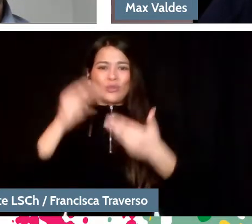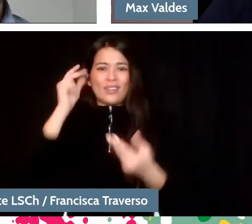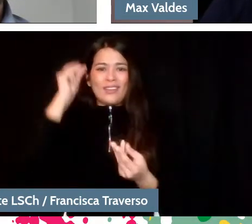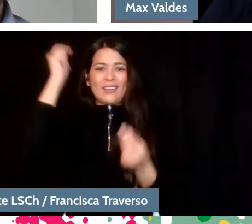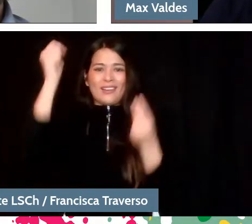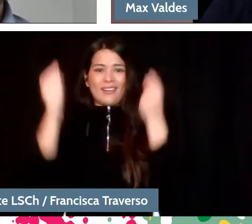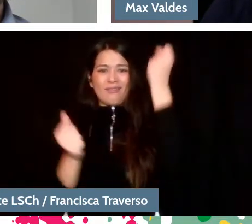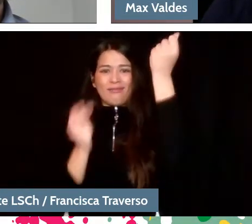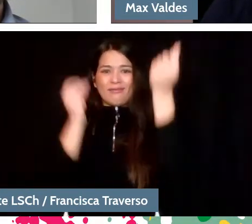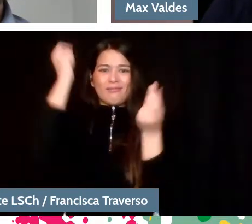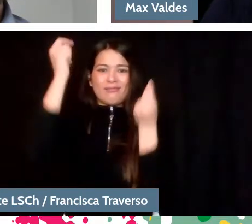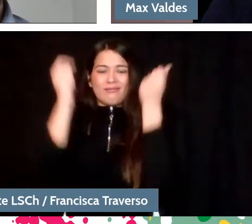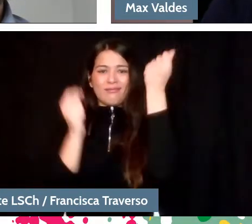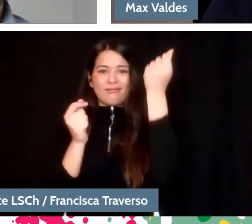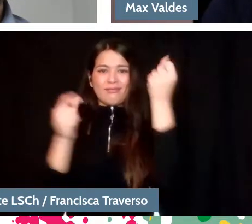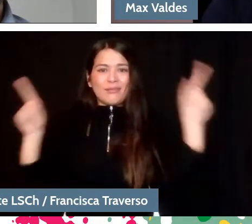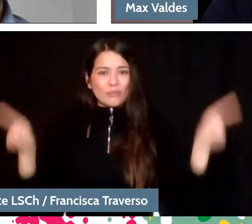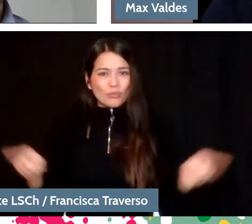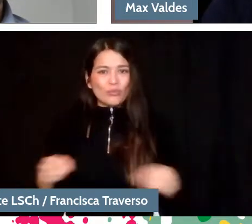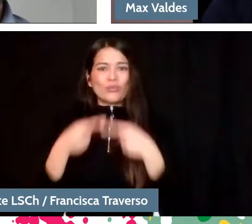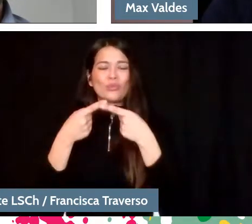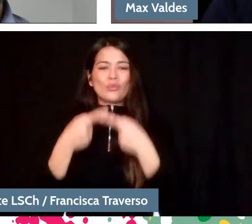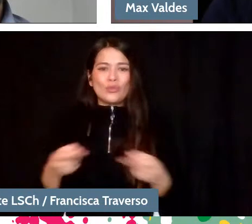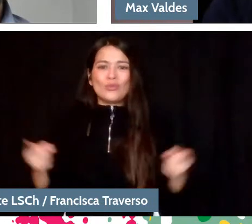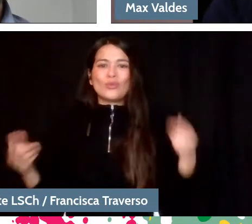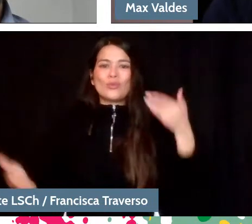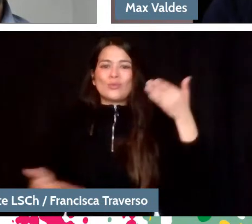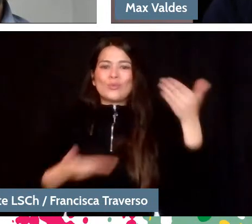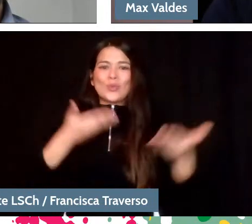and, as I say, not being passive,